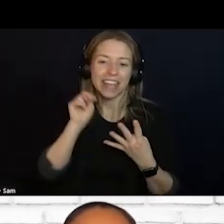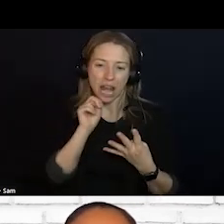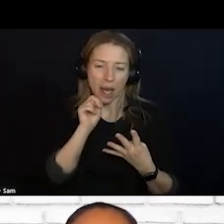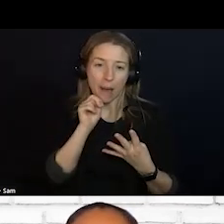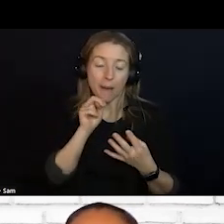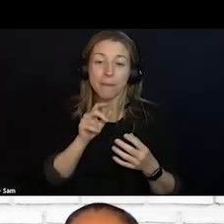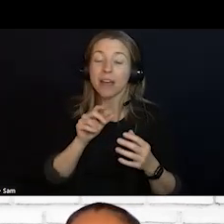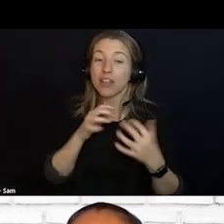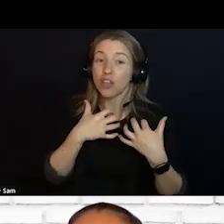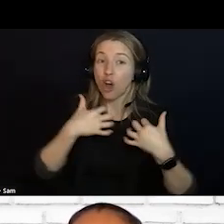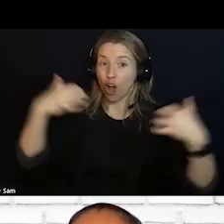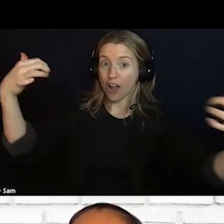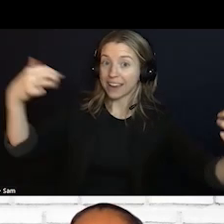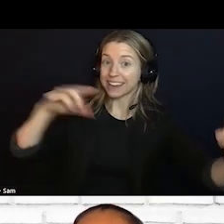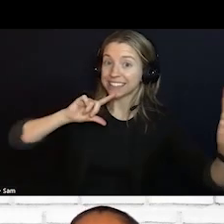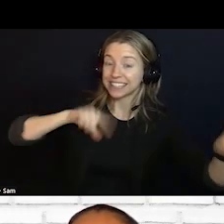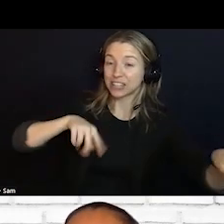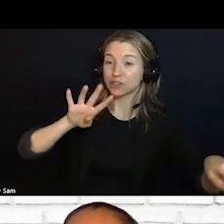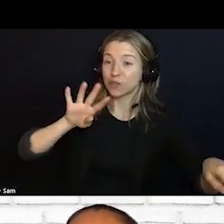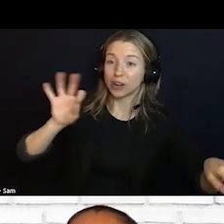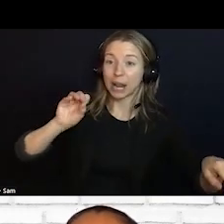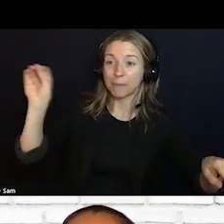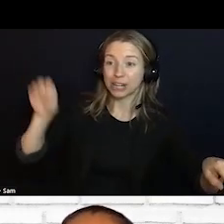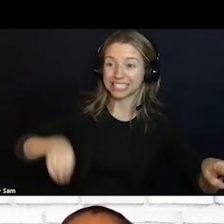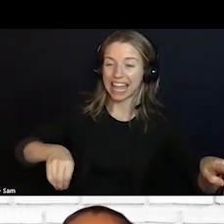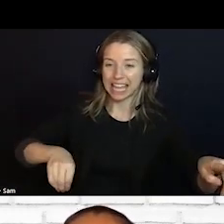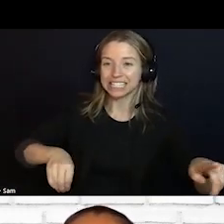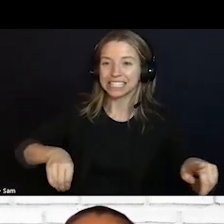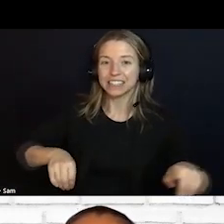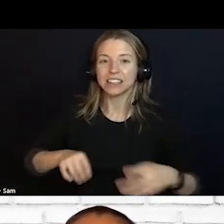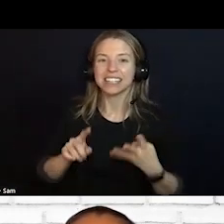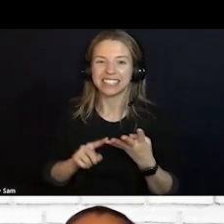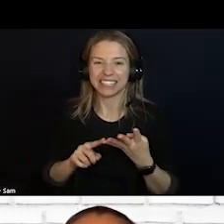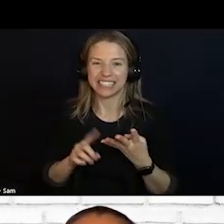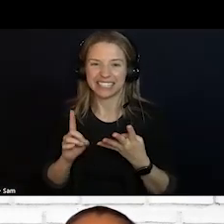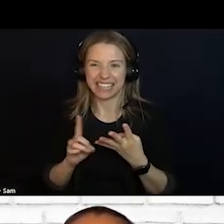: AUDIENCE IS ALSO SUGGESTING THAT SO I WILL GO WITH MY FRIEND.